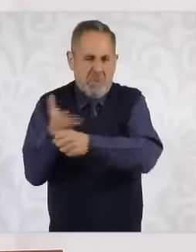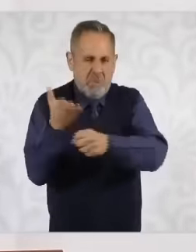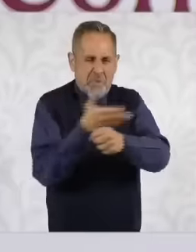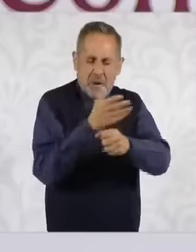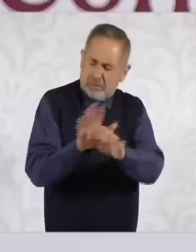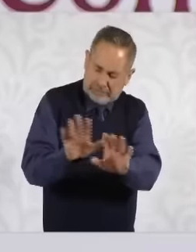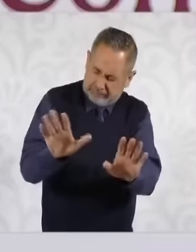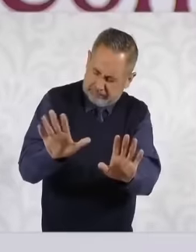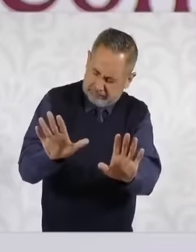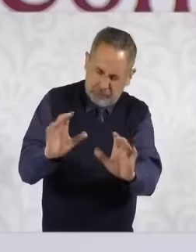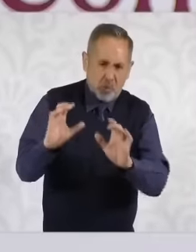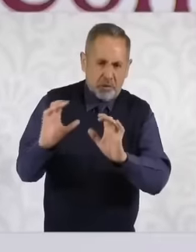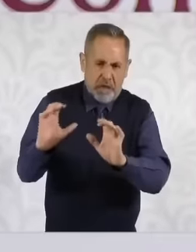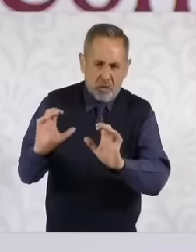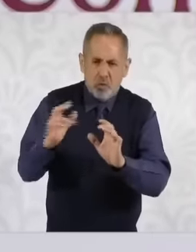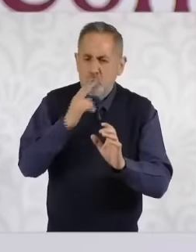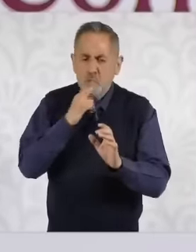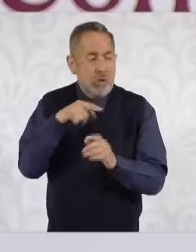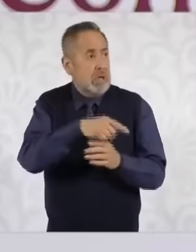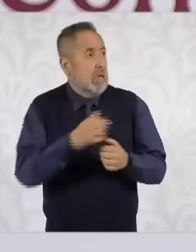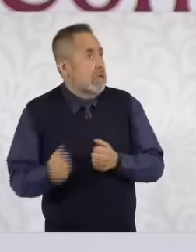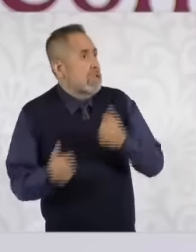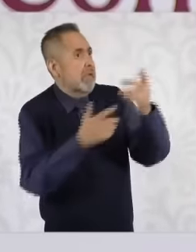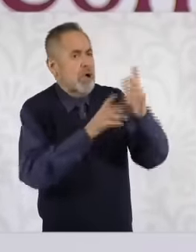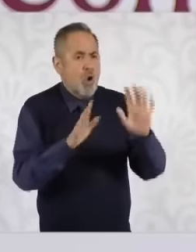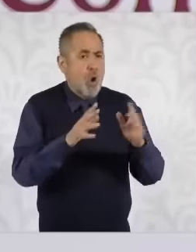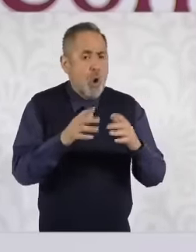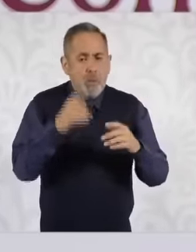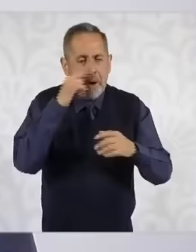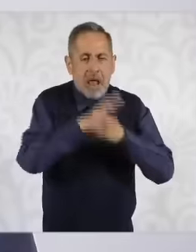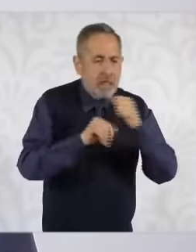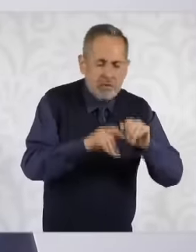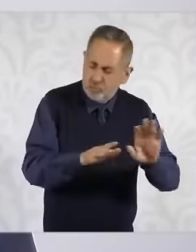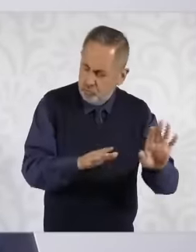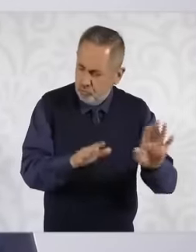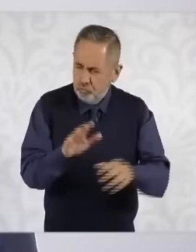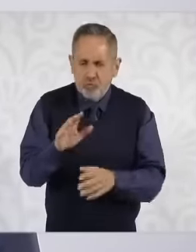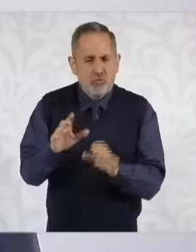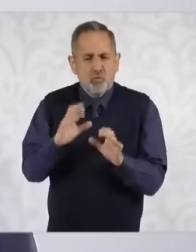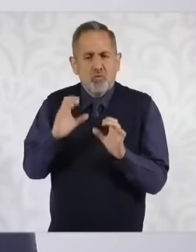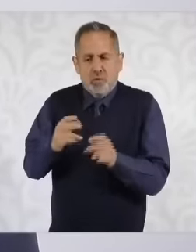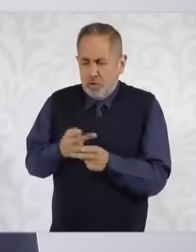some of export and livestock farming, all of this food sovereignty is not that today